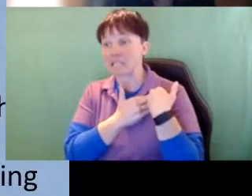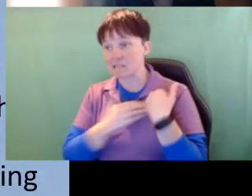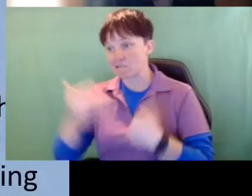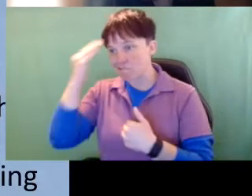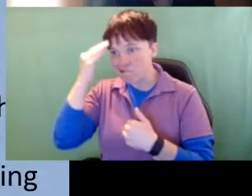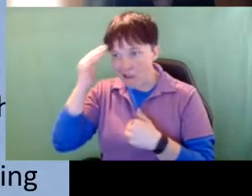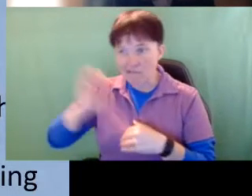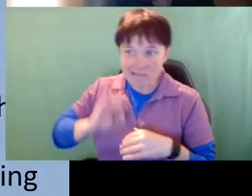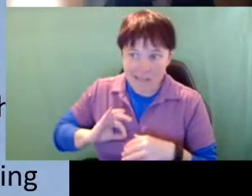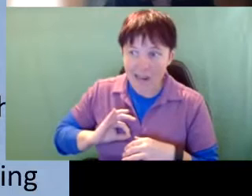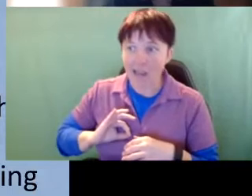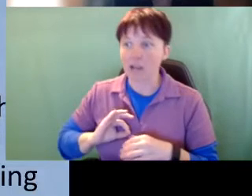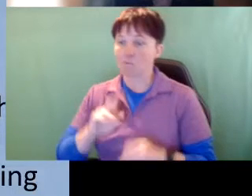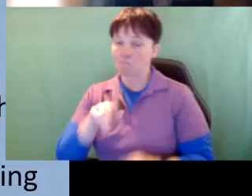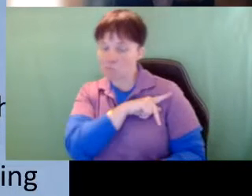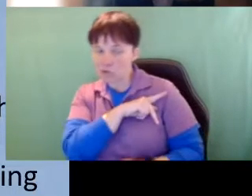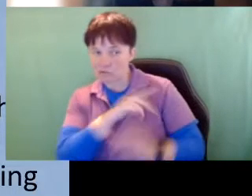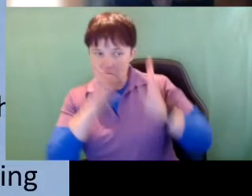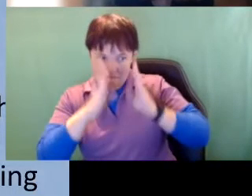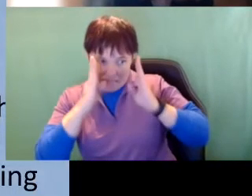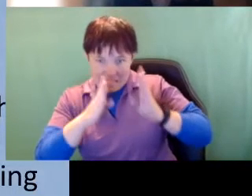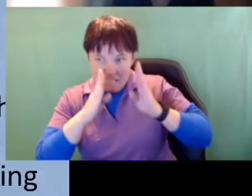personal attention there's supervised practicums